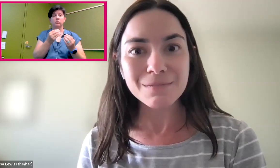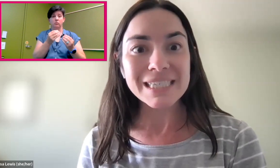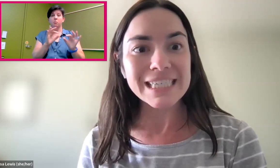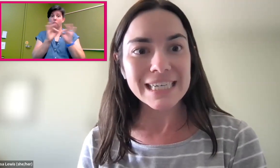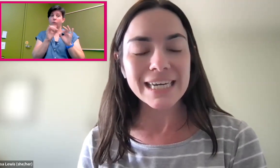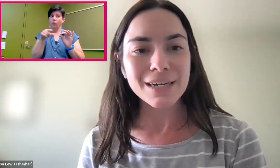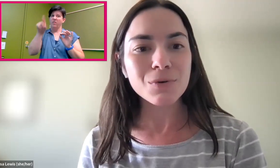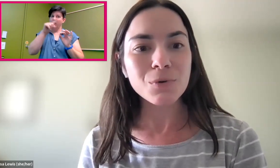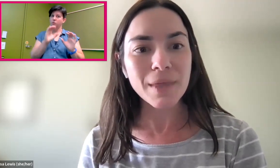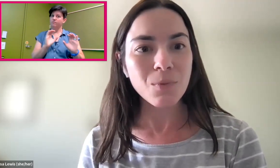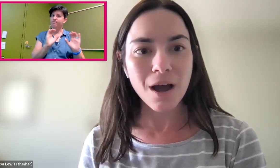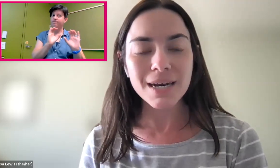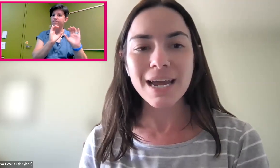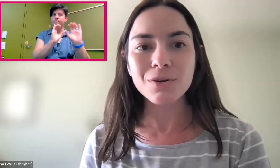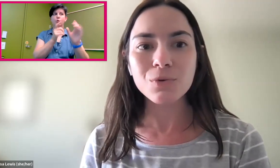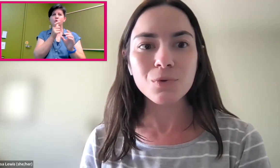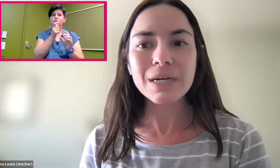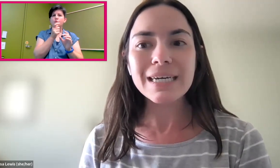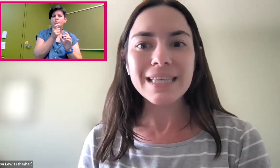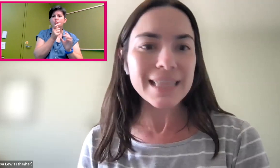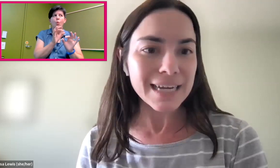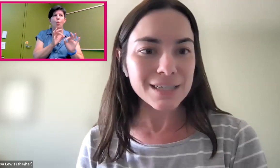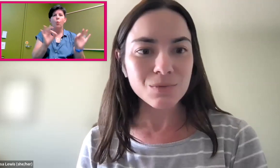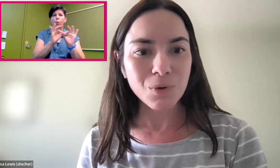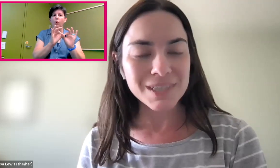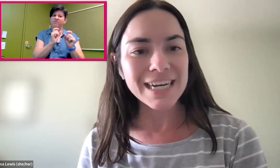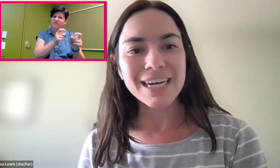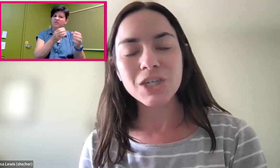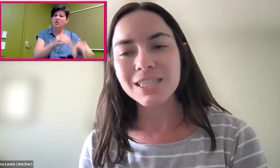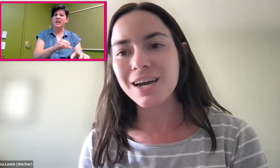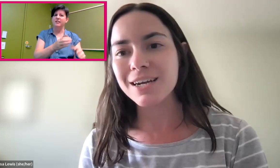to be seeking who they want and who they think is worth taking a chance on